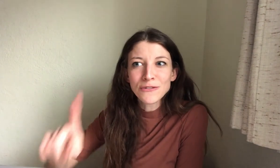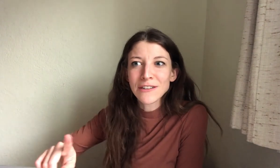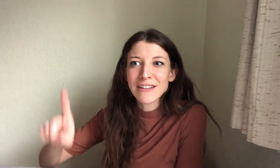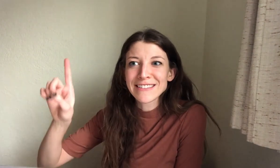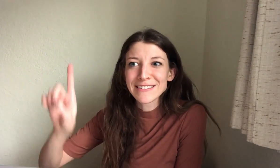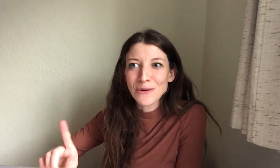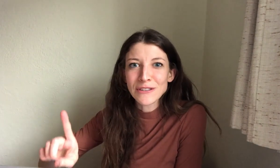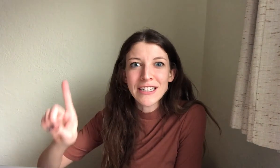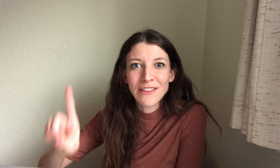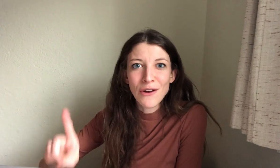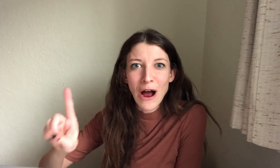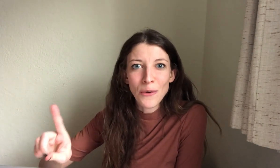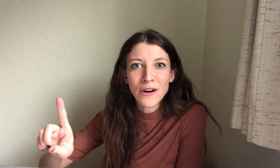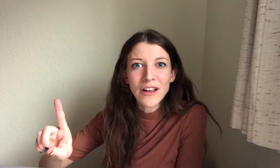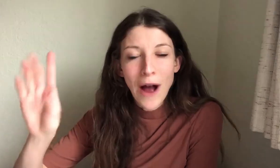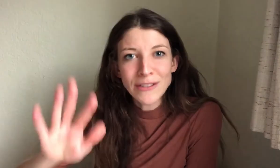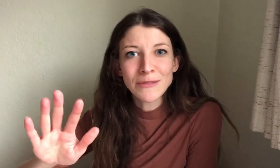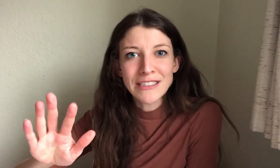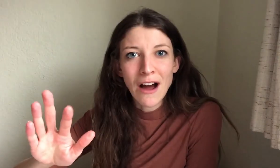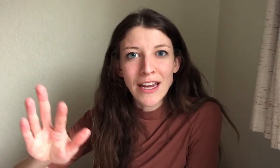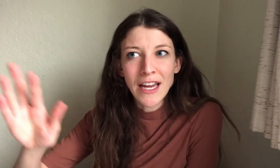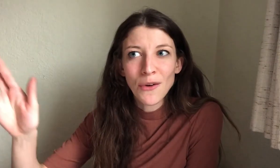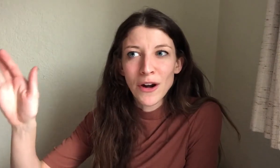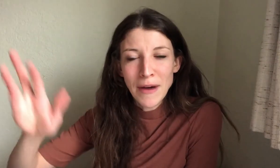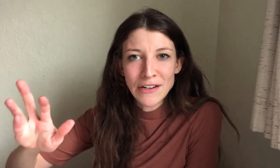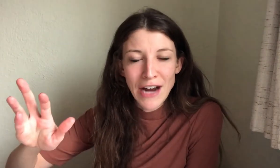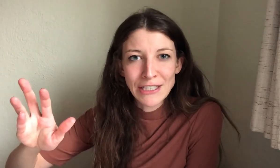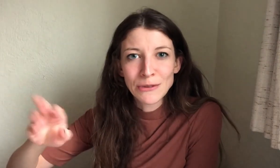feel that it's socially a little awkward, while someone's talking, or in my interactions with